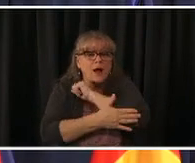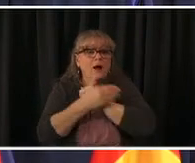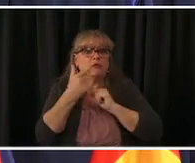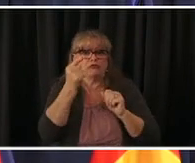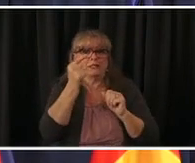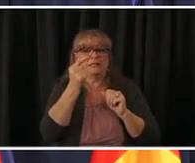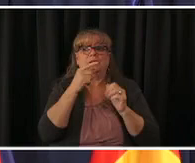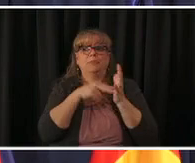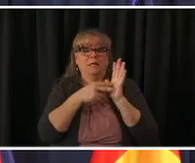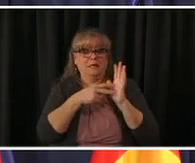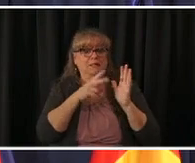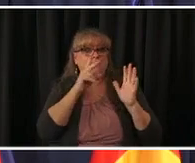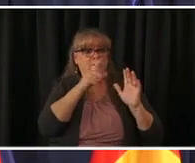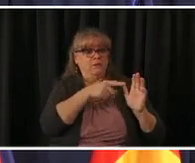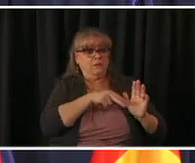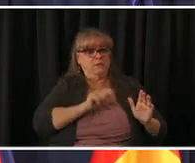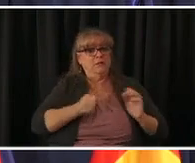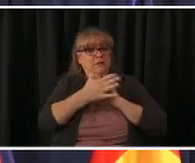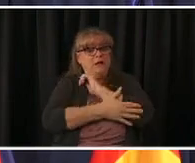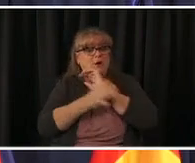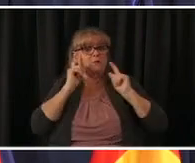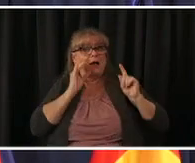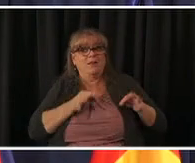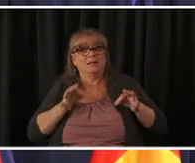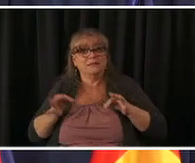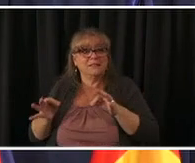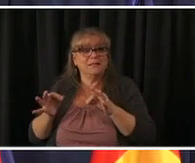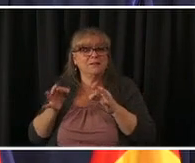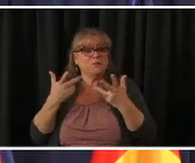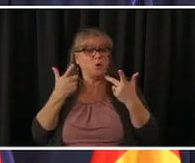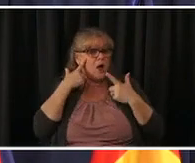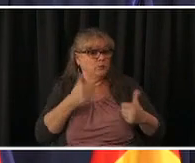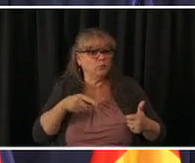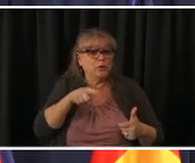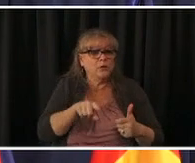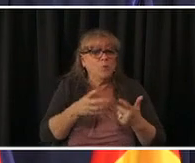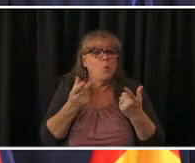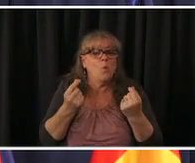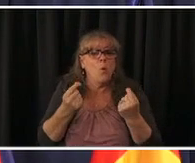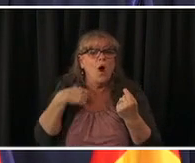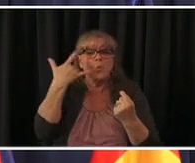quick follow-up yeah we i think we have the really the same outlook as the basic county commissioners